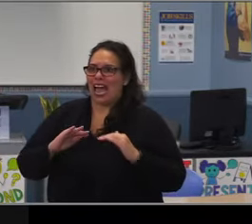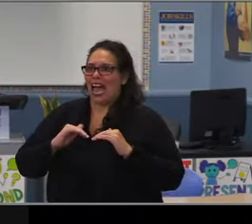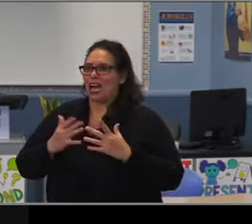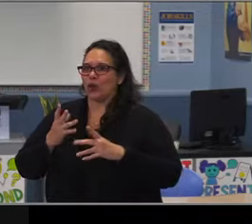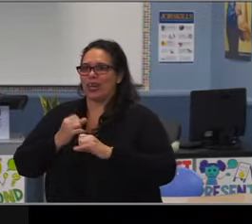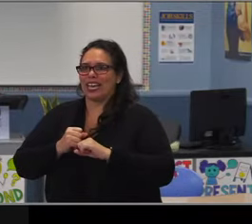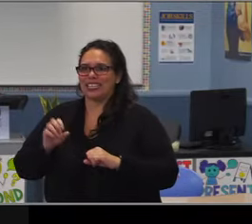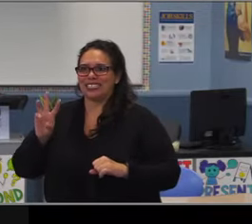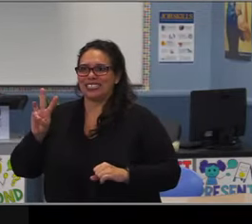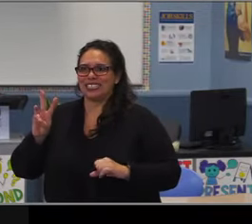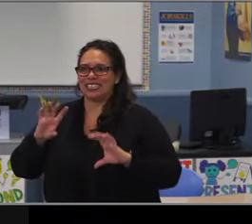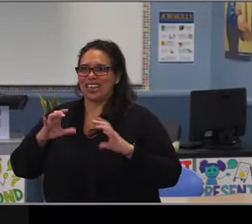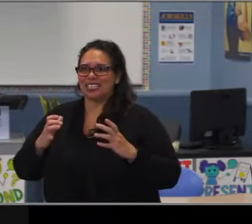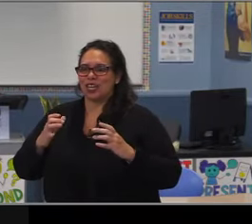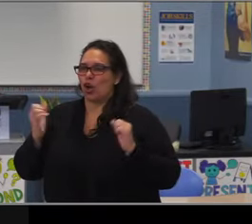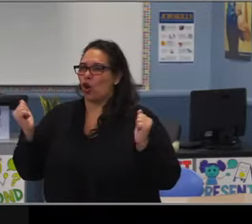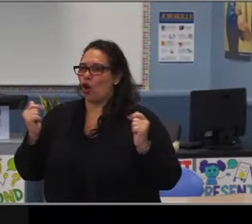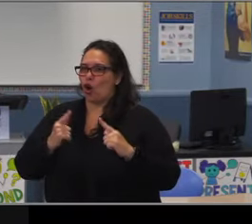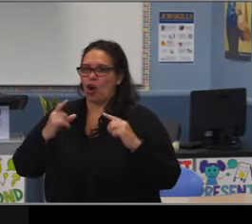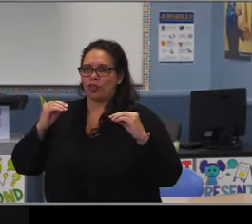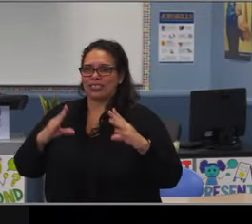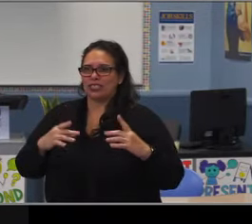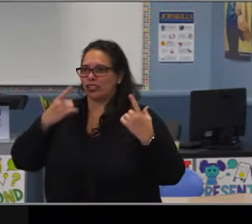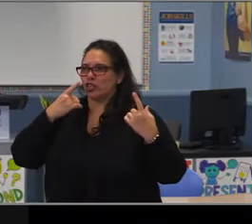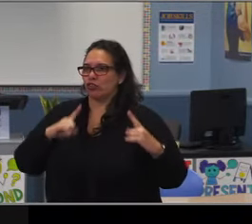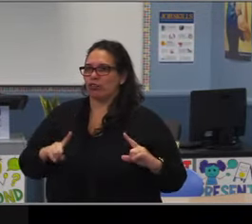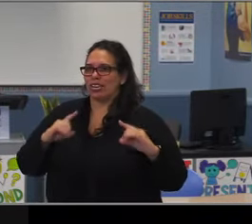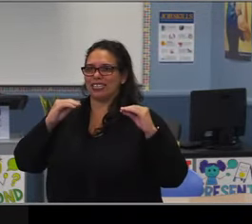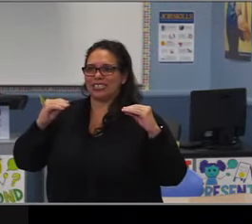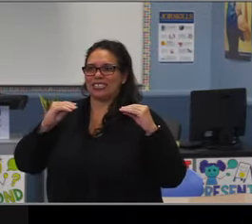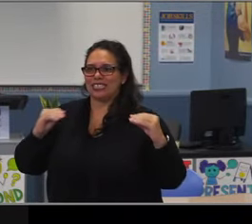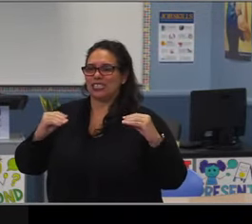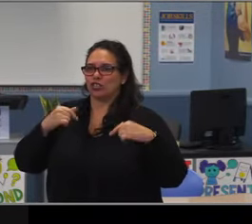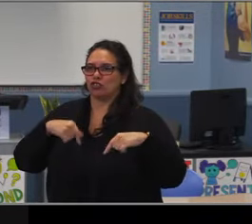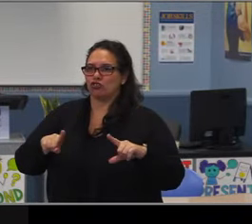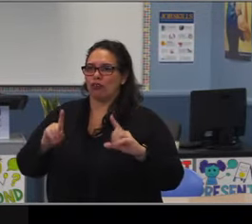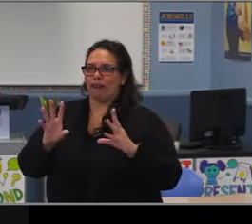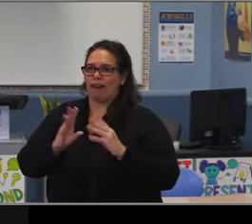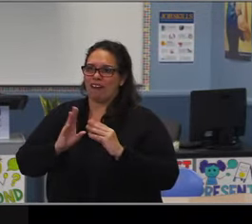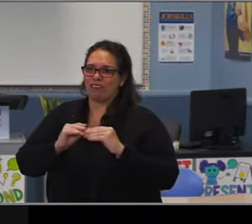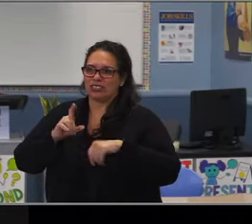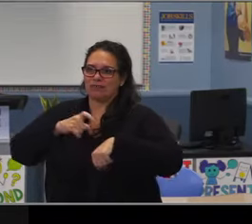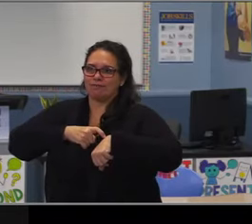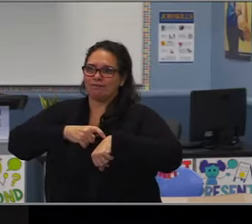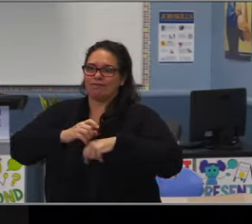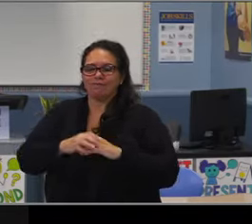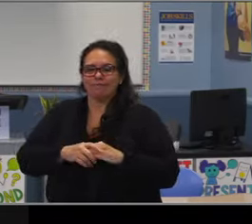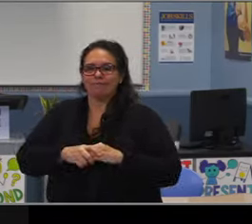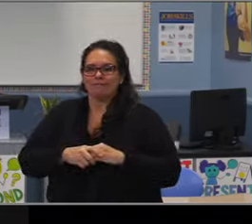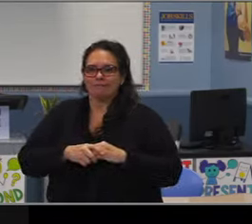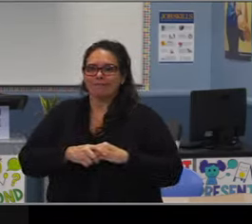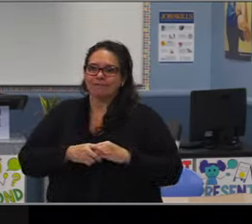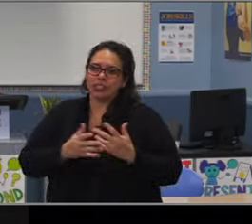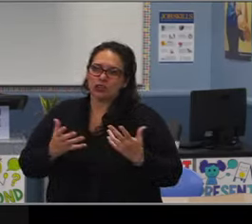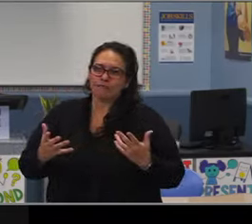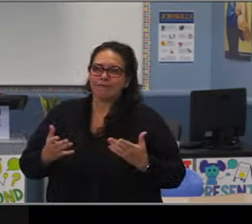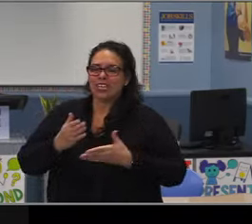vis-a-vis the challenges that we have with school of choice, given the geographies. Right?